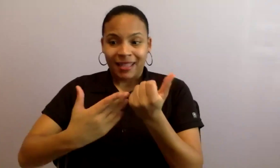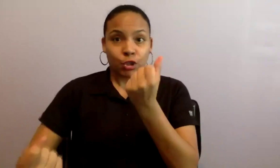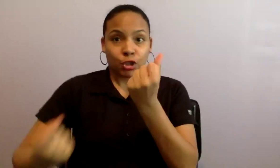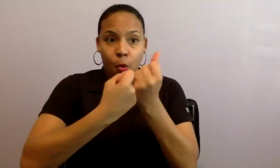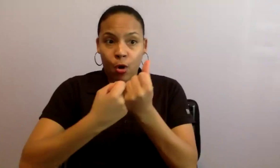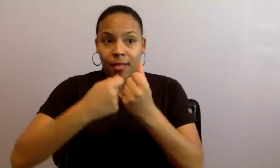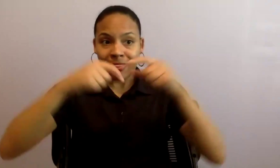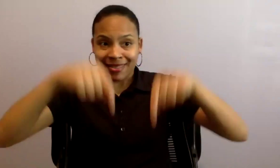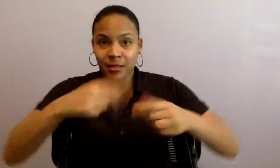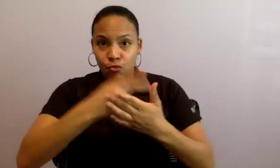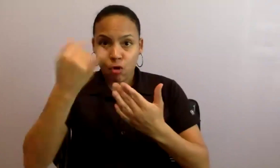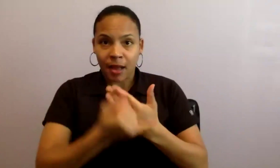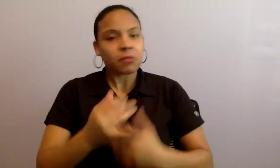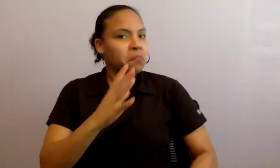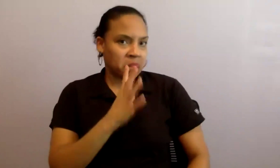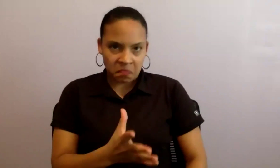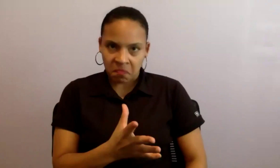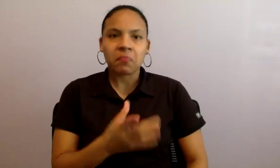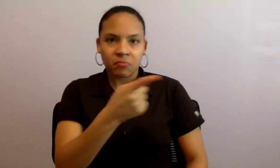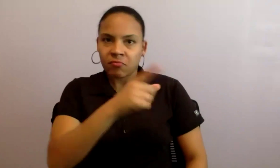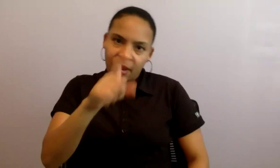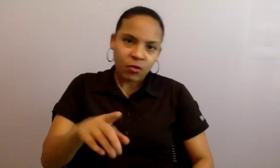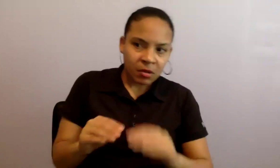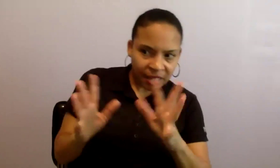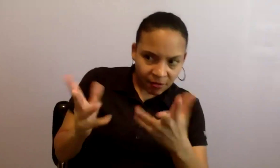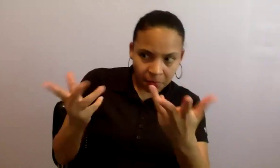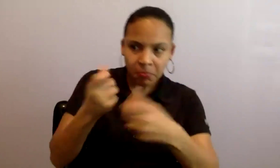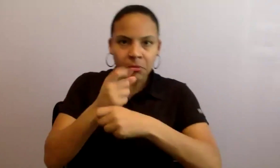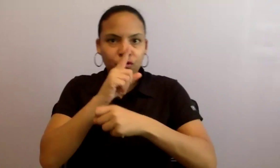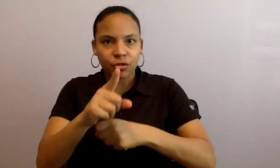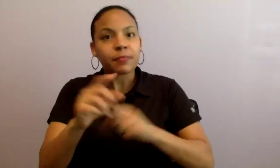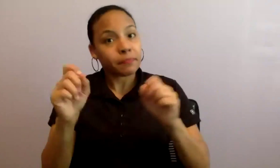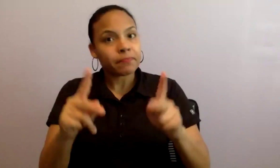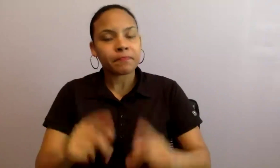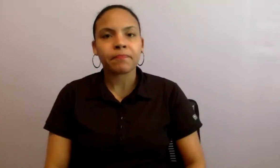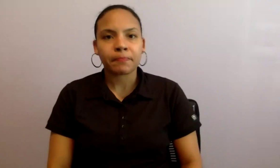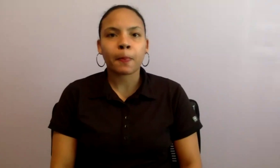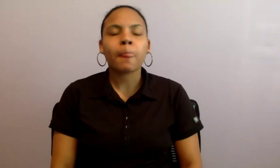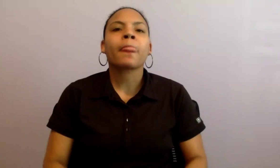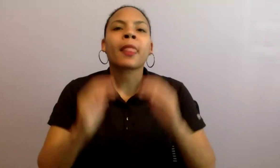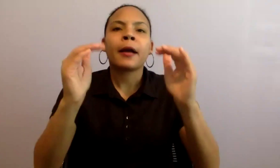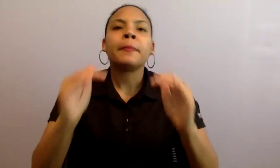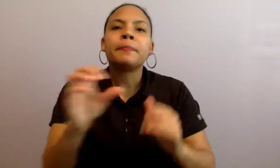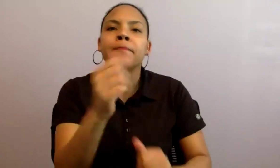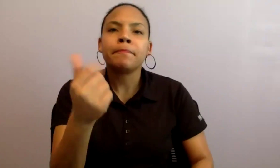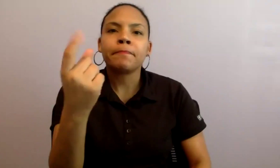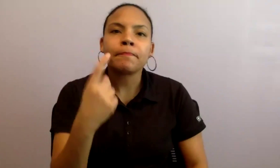member, through the organization, that is up to you. Anonymous attendee, we defined ensemble, it's